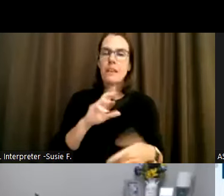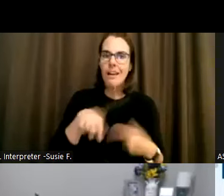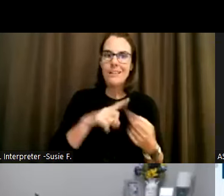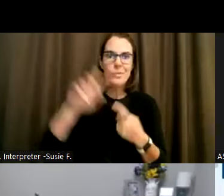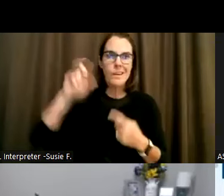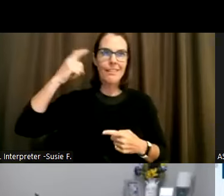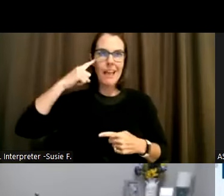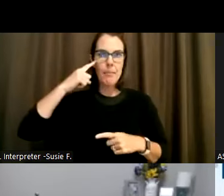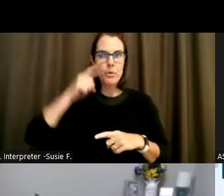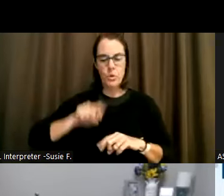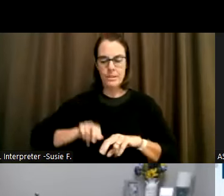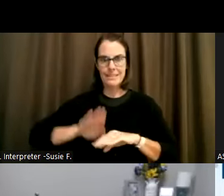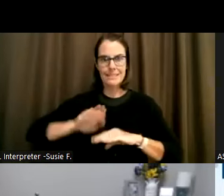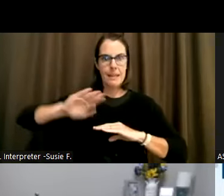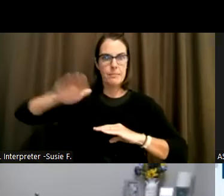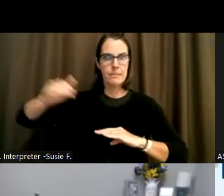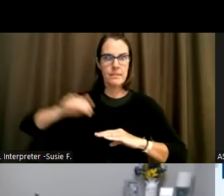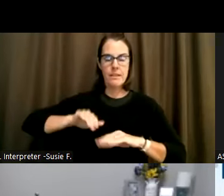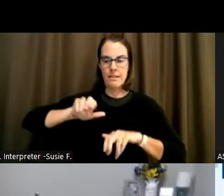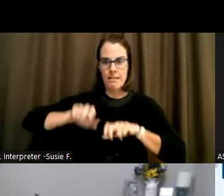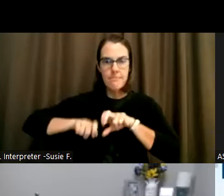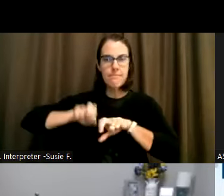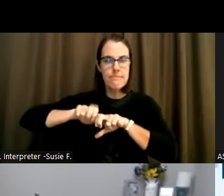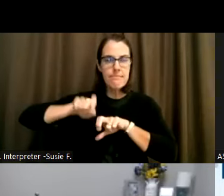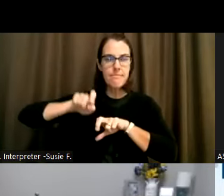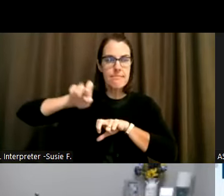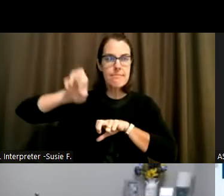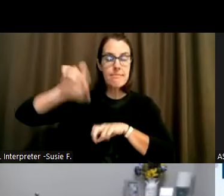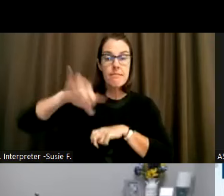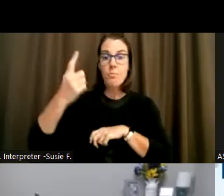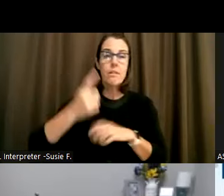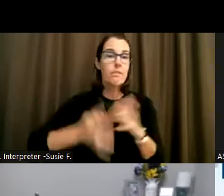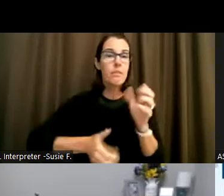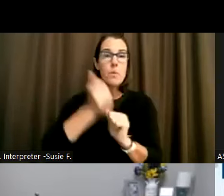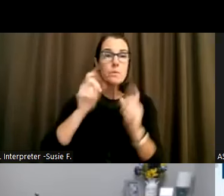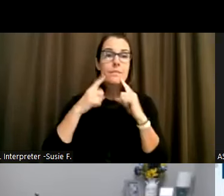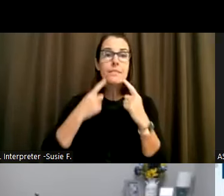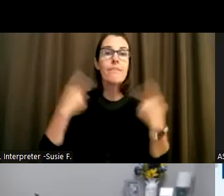one of the most famous acts that took place the Capital Crawl.